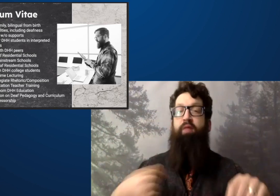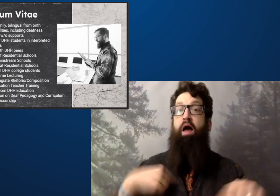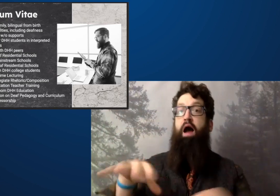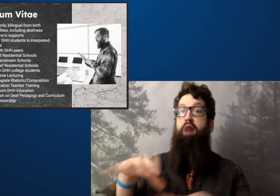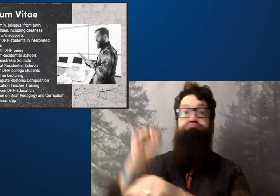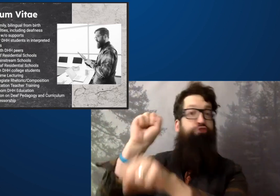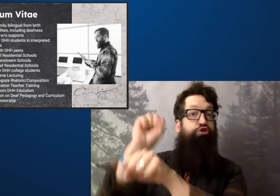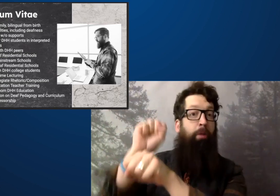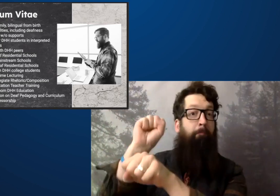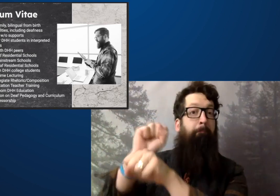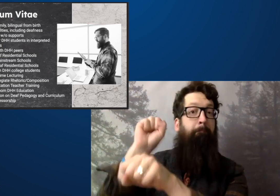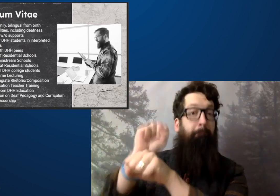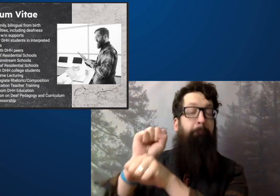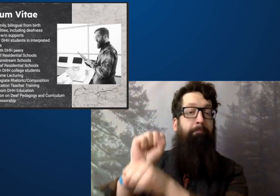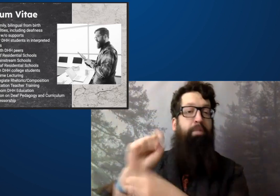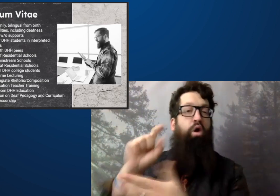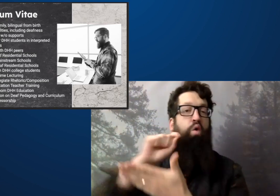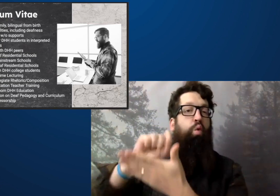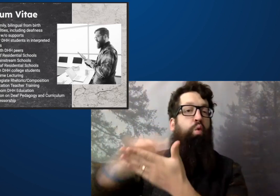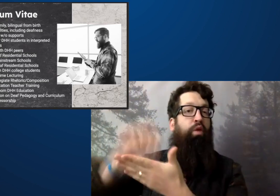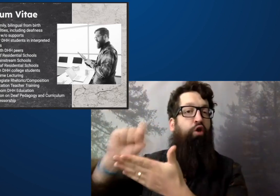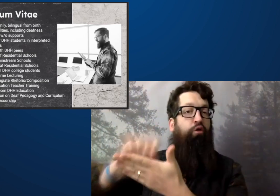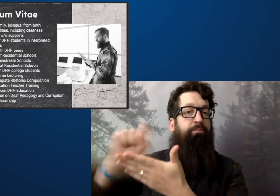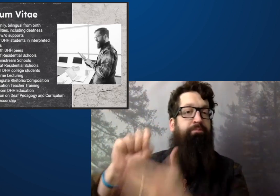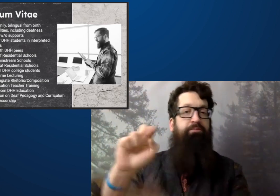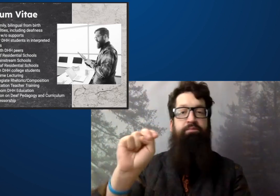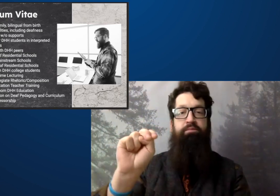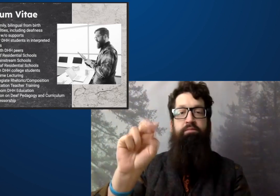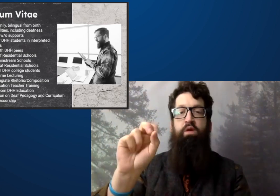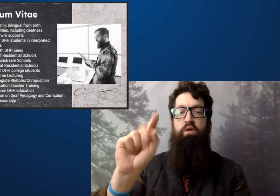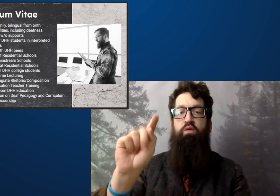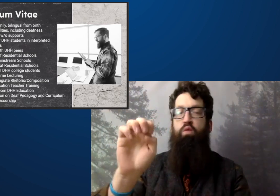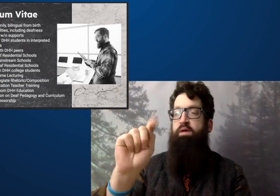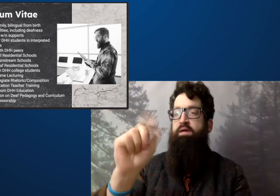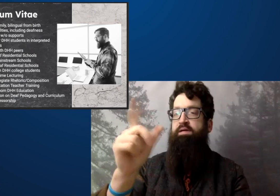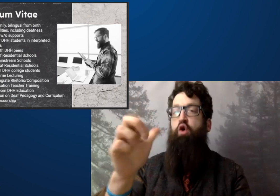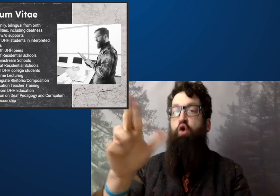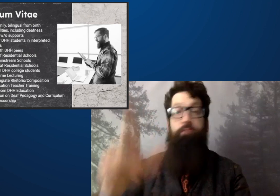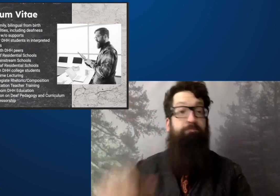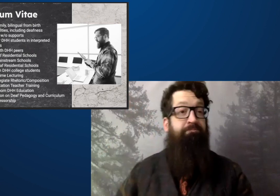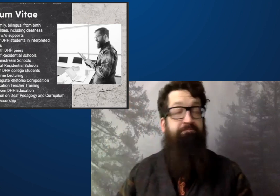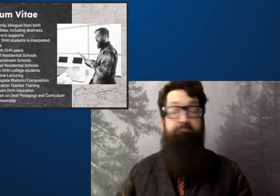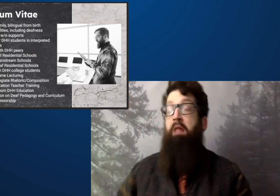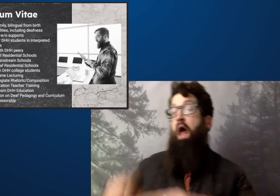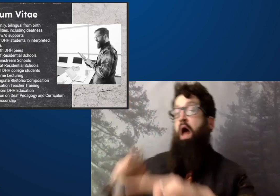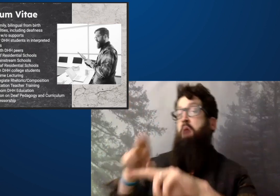Then I attended college, and I found I was working as a note taker